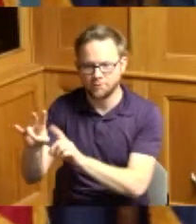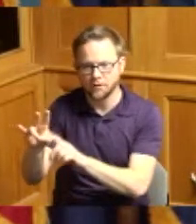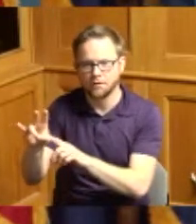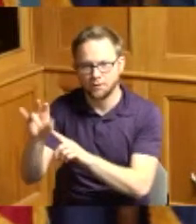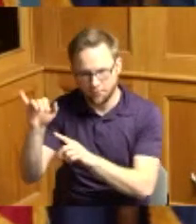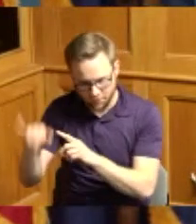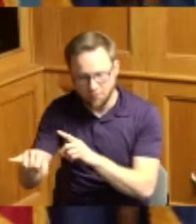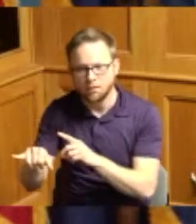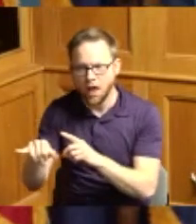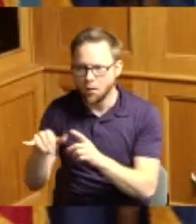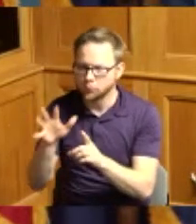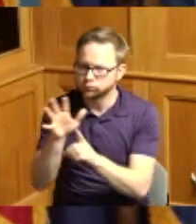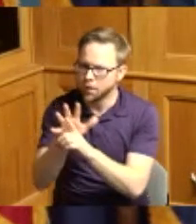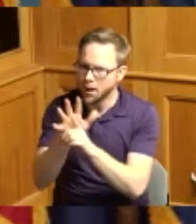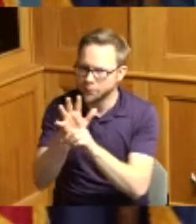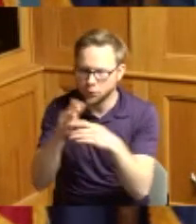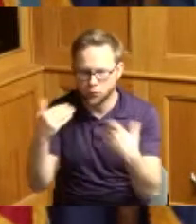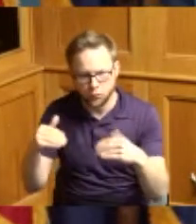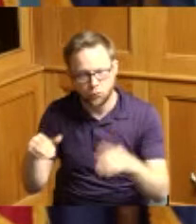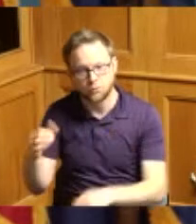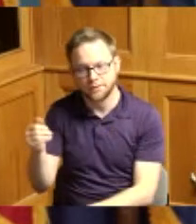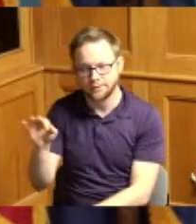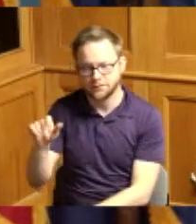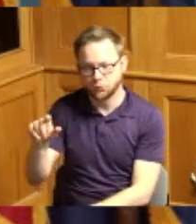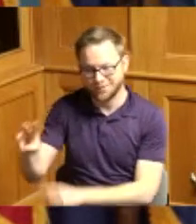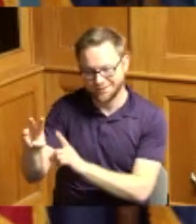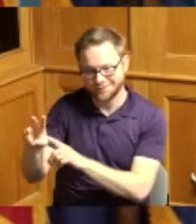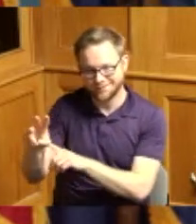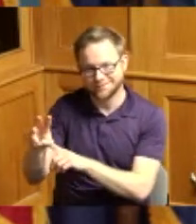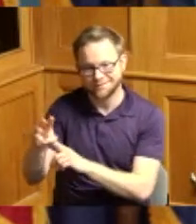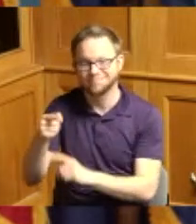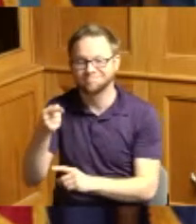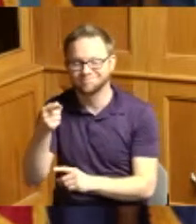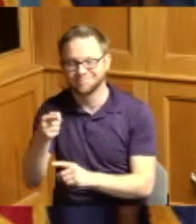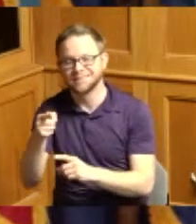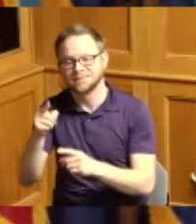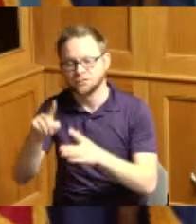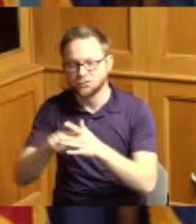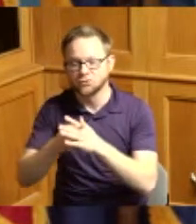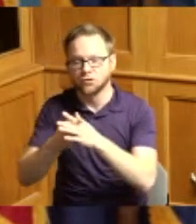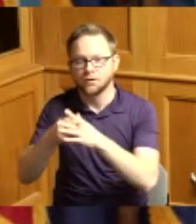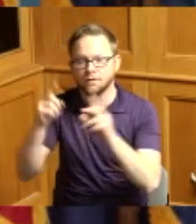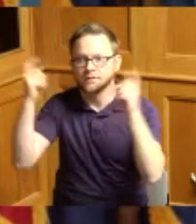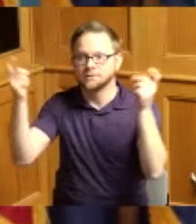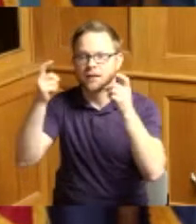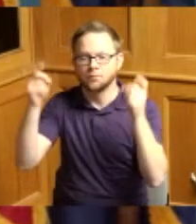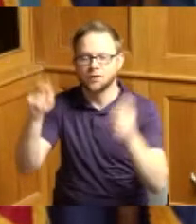and whereas in 1926 Dr Woodson initiated the celebration of negro history week